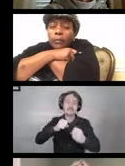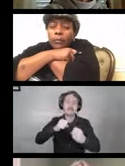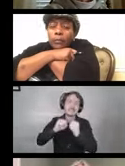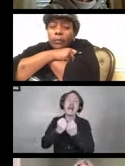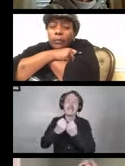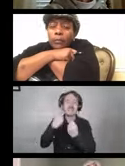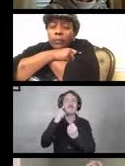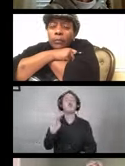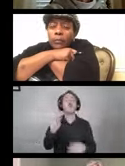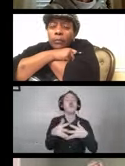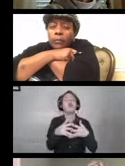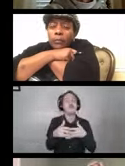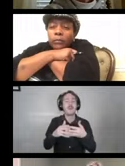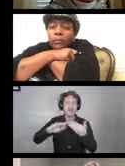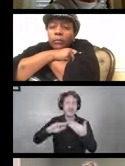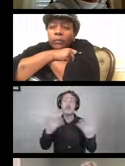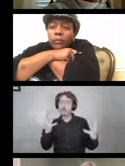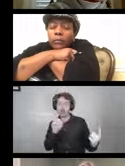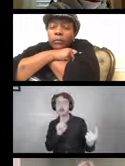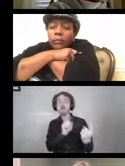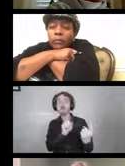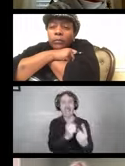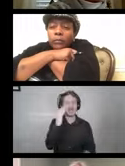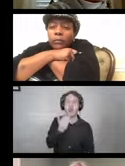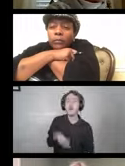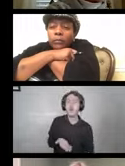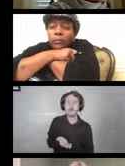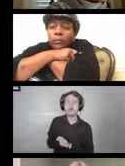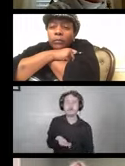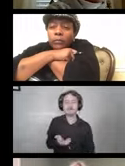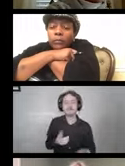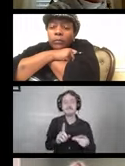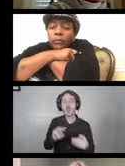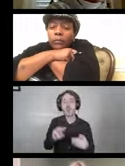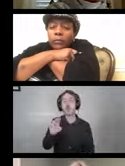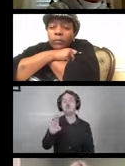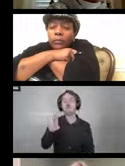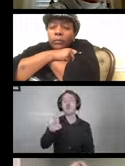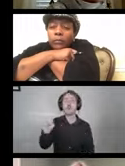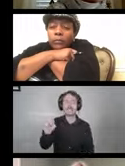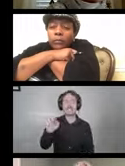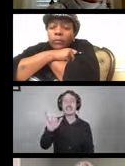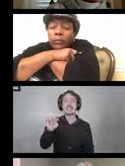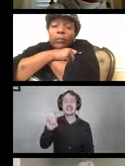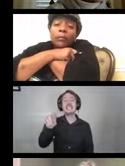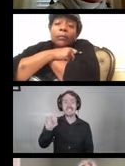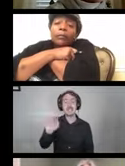I know him and Maureen Linden knows him very well.